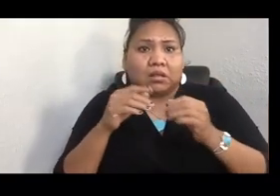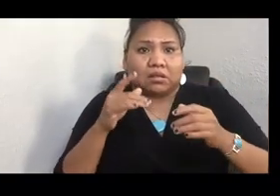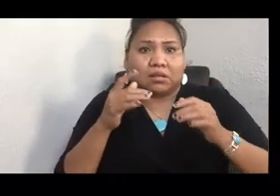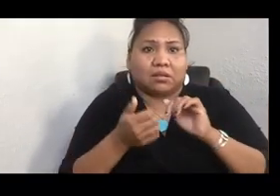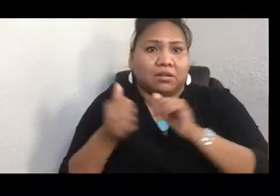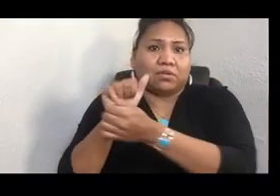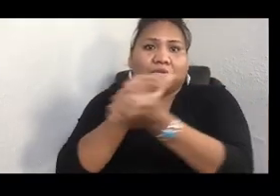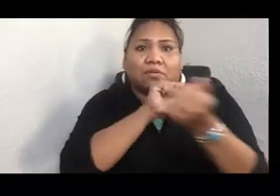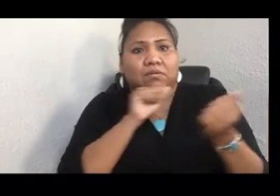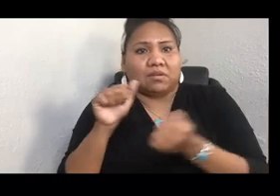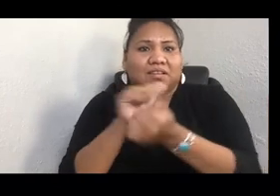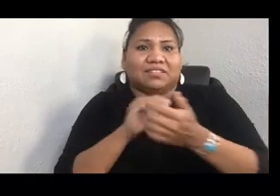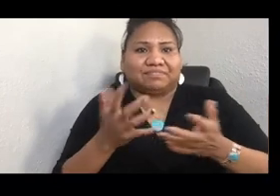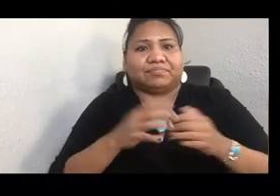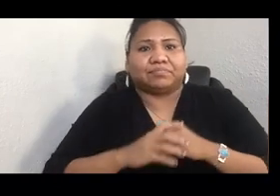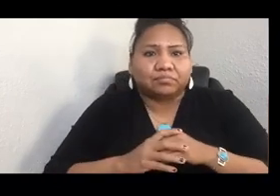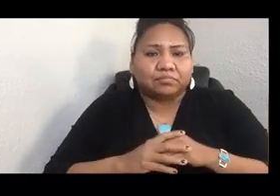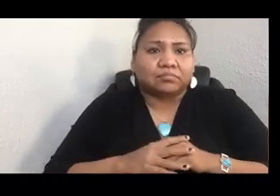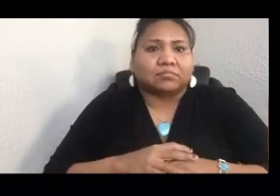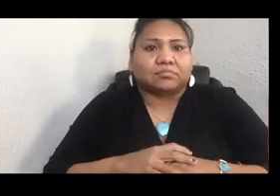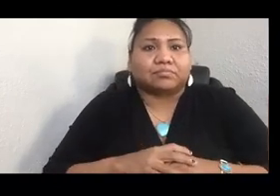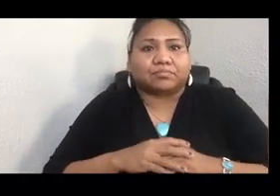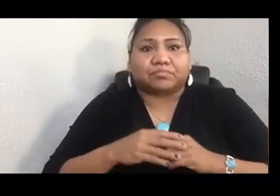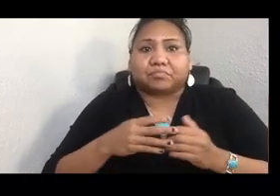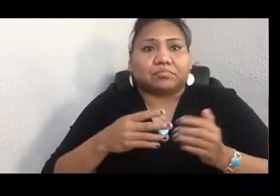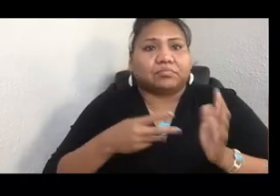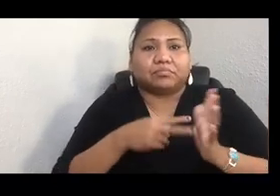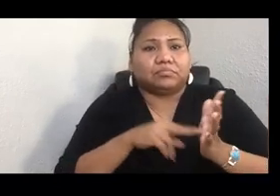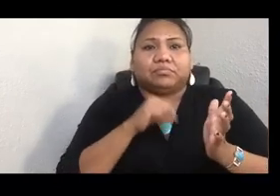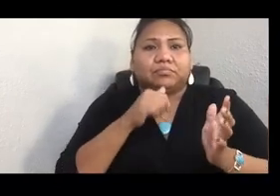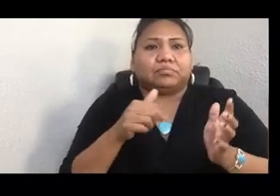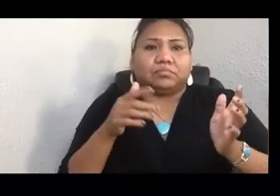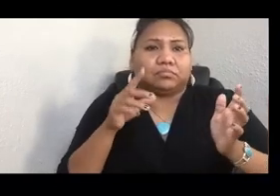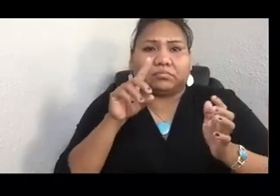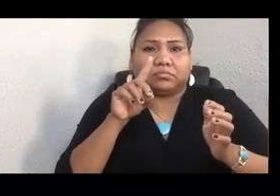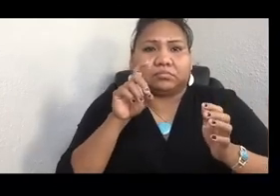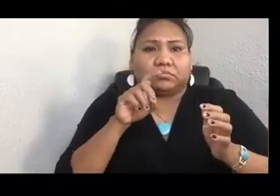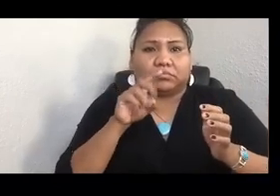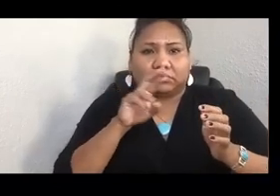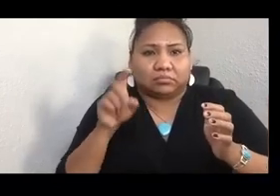mean to decolonize the way that we're doing love and sex? We know that colonization has made